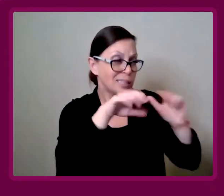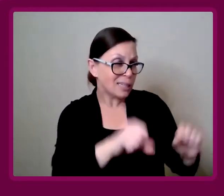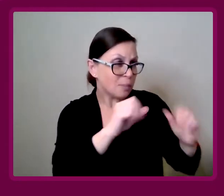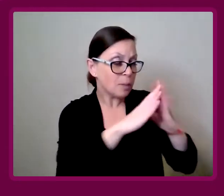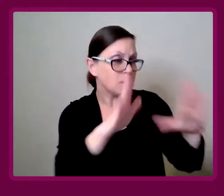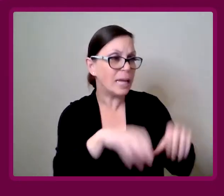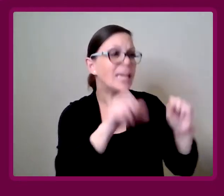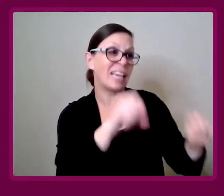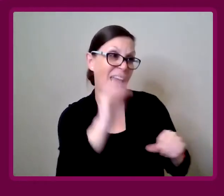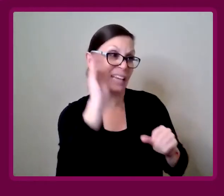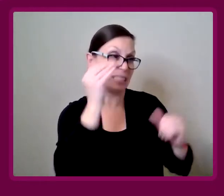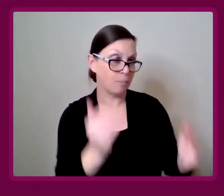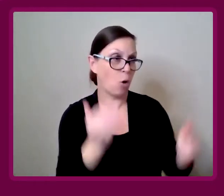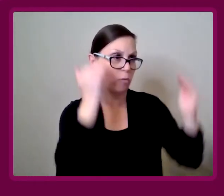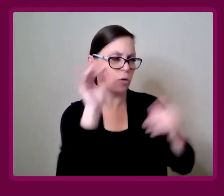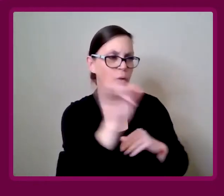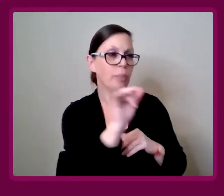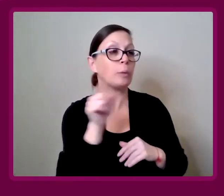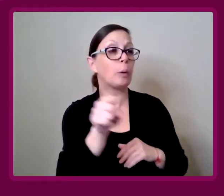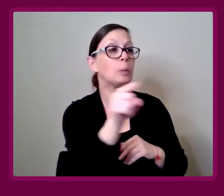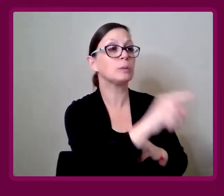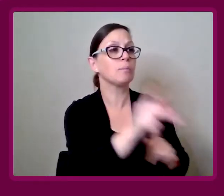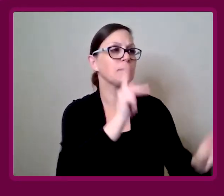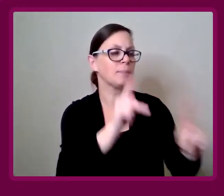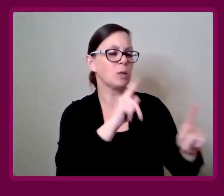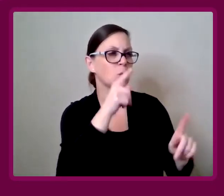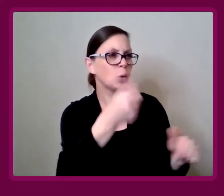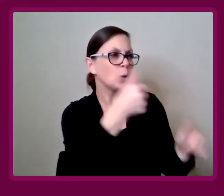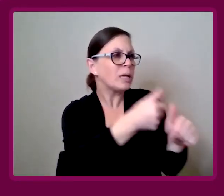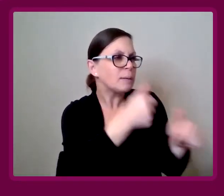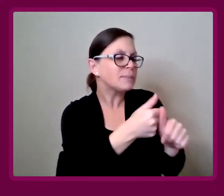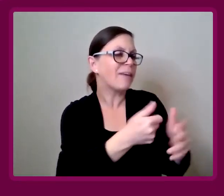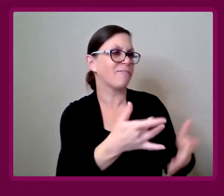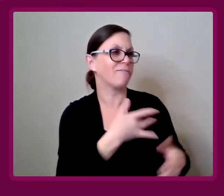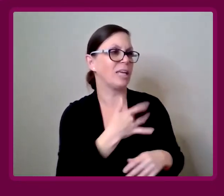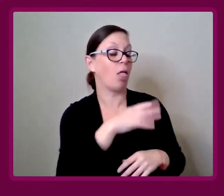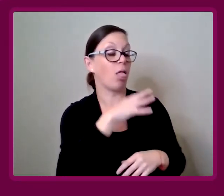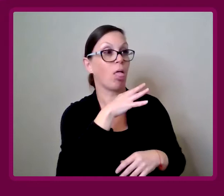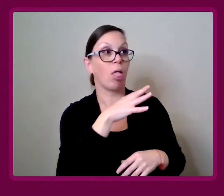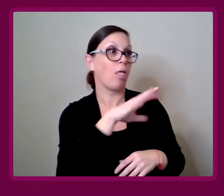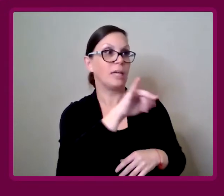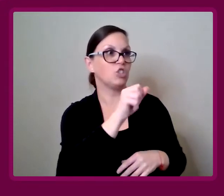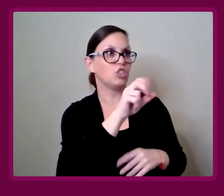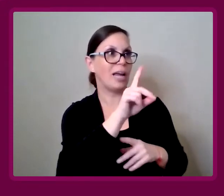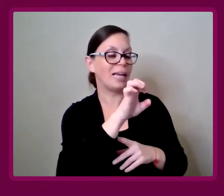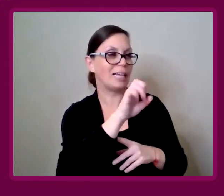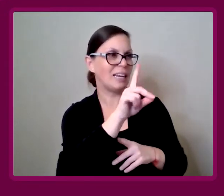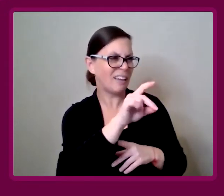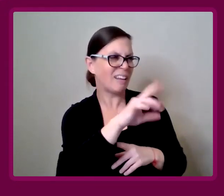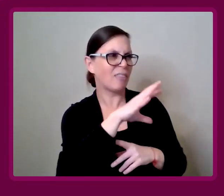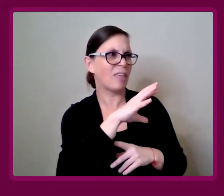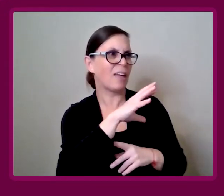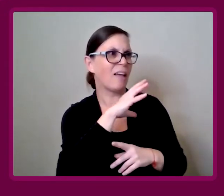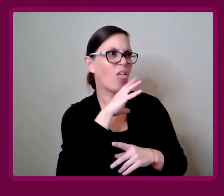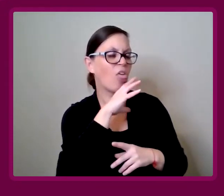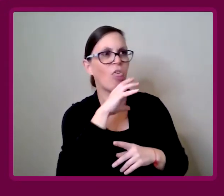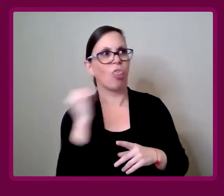Because it can seem overwhelming, for those people, like you mentioned, who are jaded. Who have been doing things one way for so long.